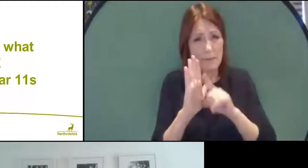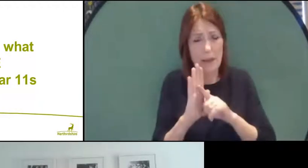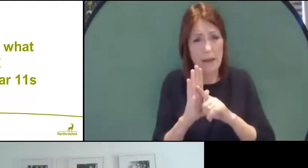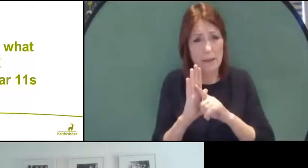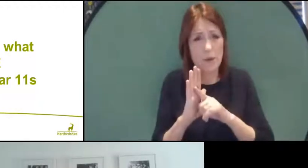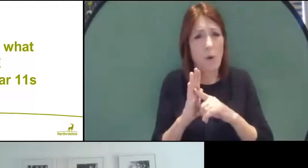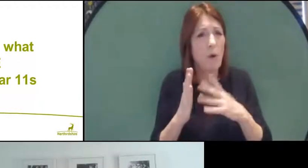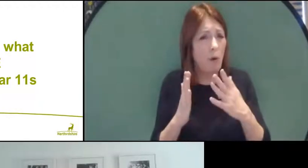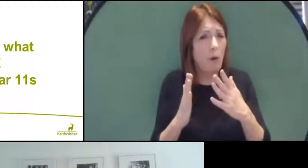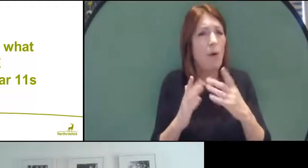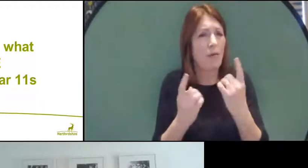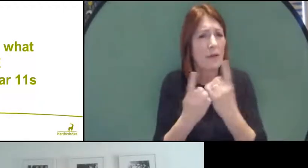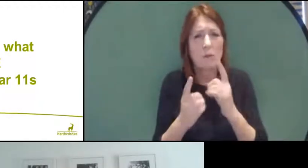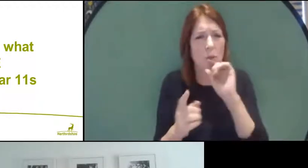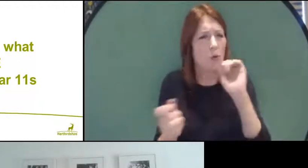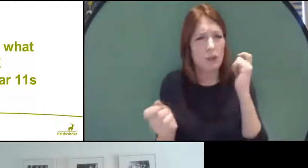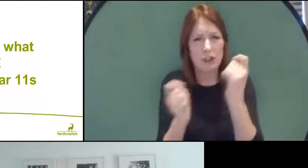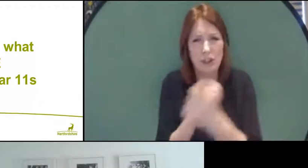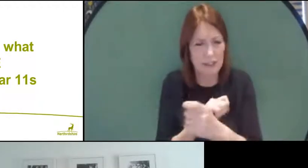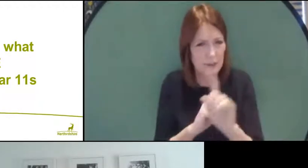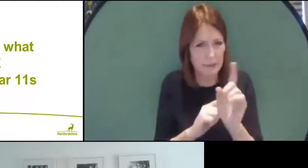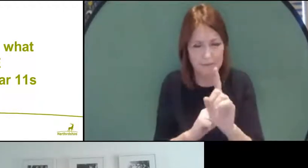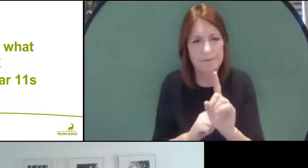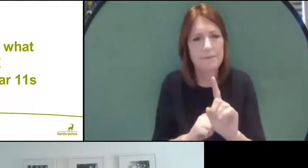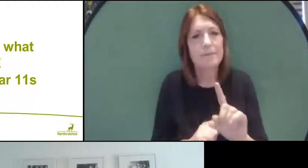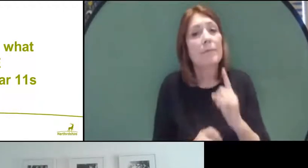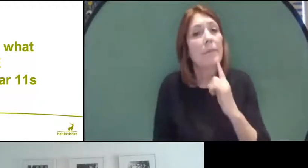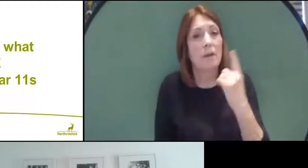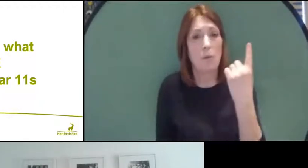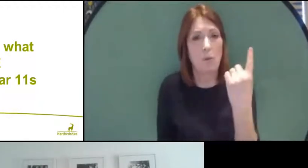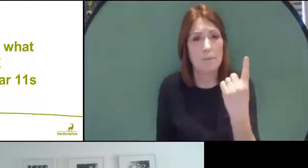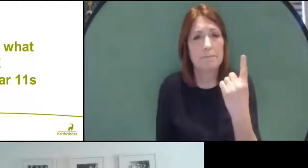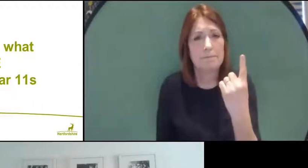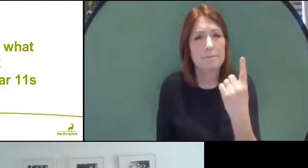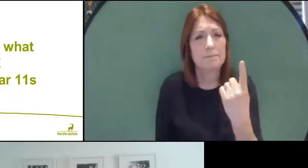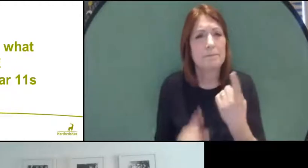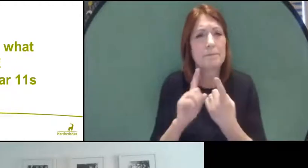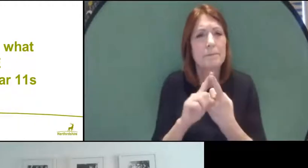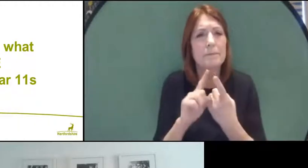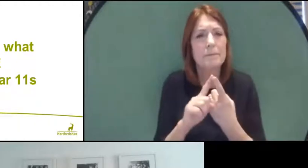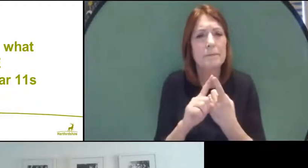So the principles are these: The first is that it will be based on